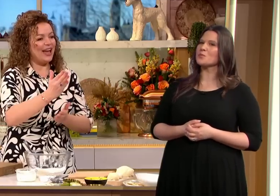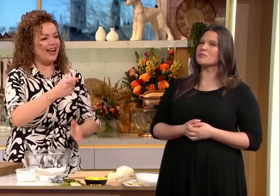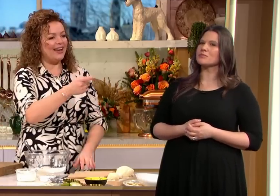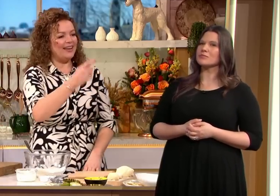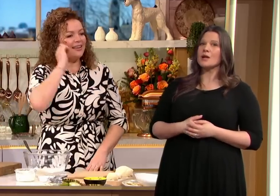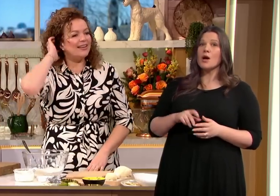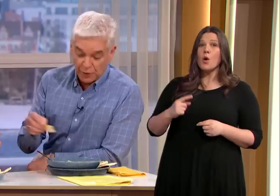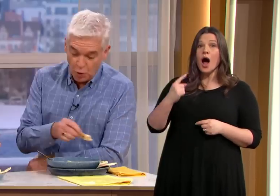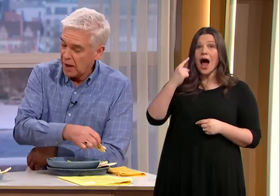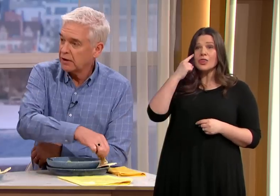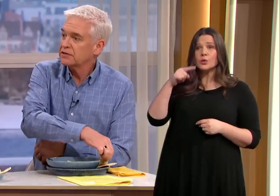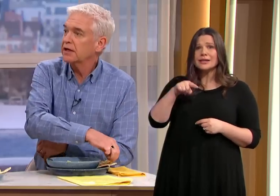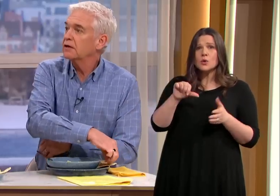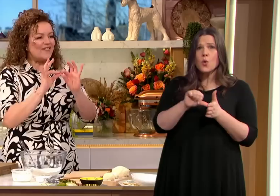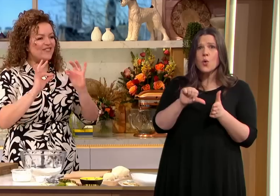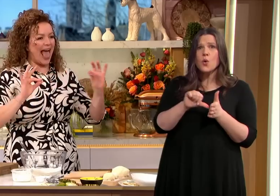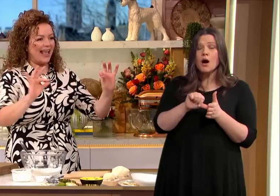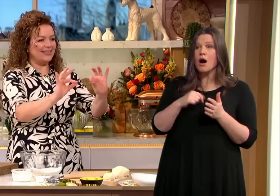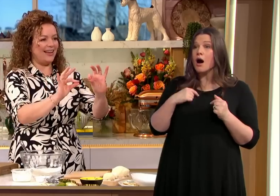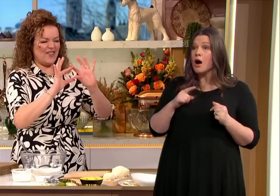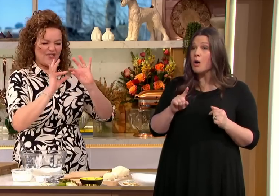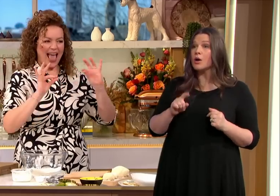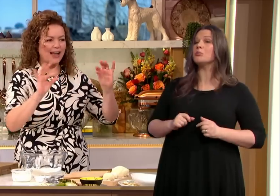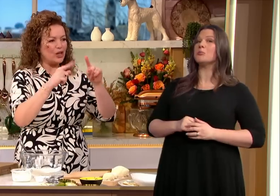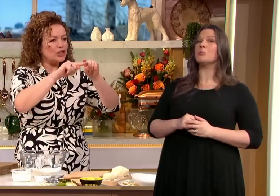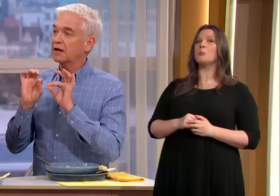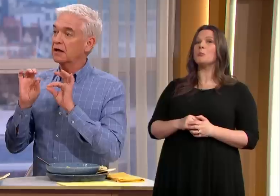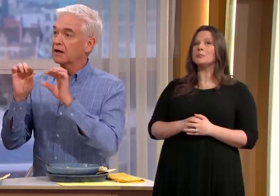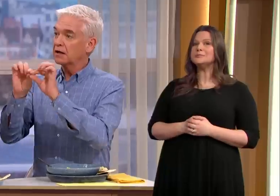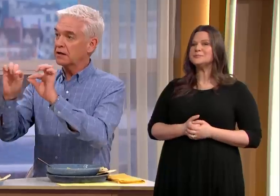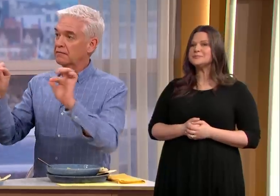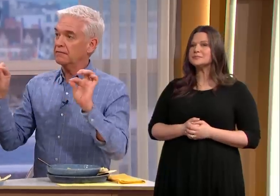these would be really hard oh no well if you want to practice a sign stop in my fridge because of